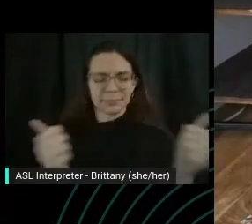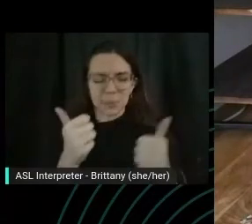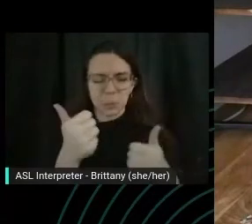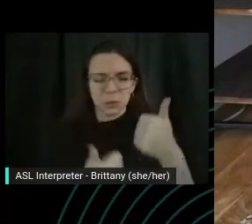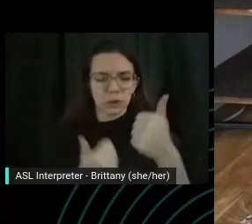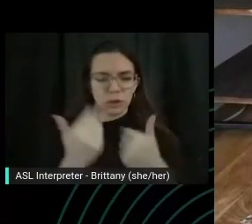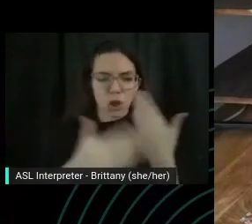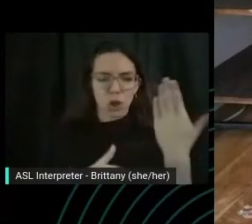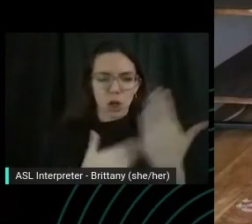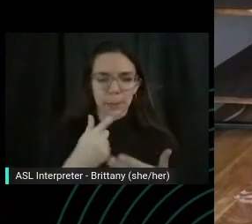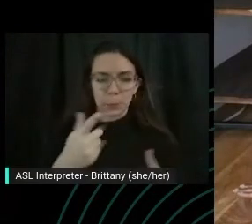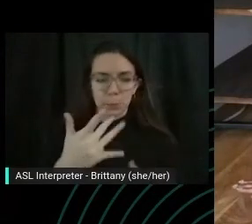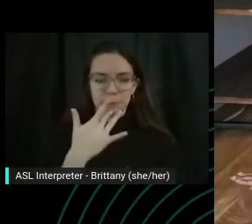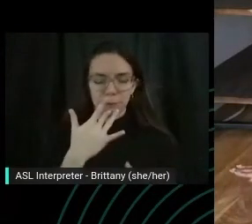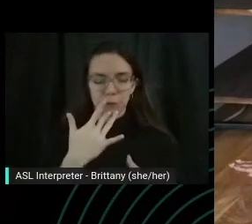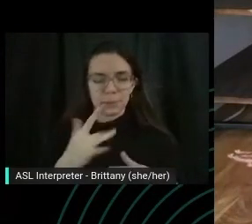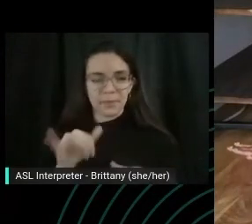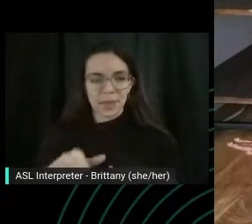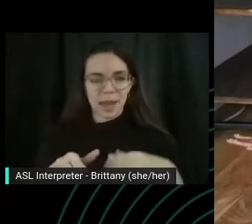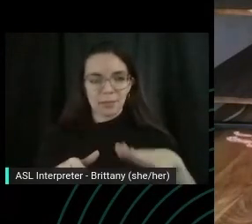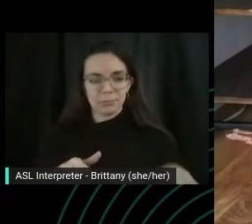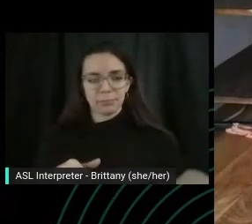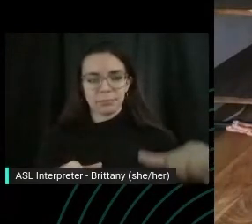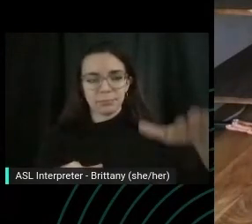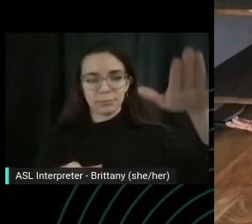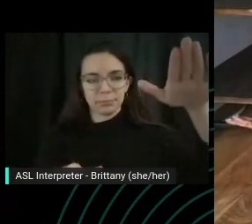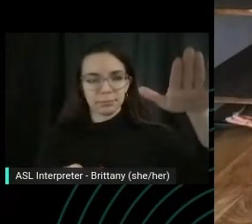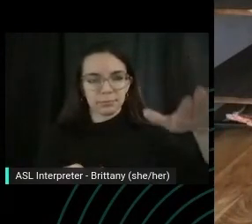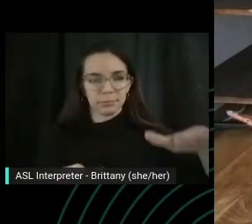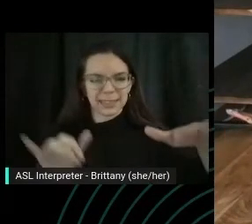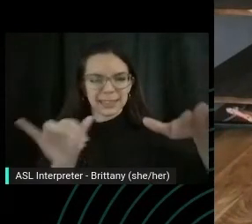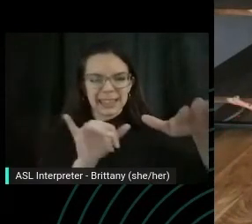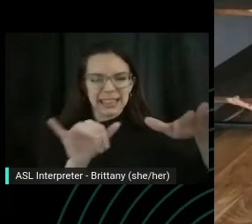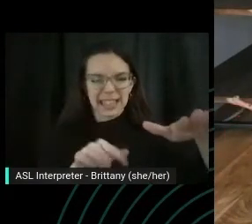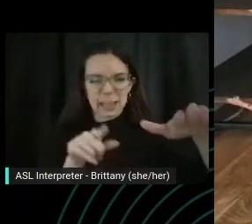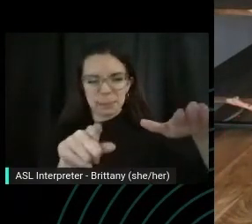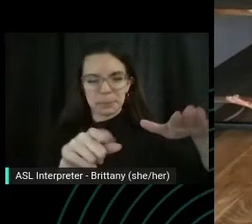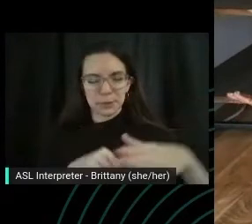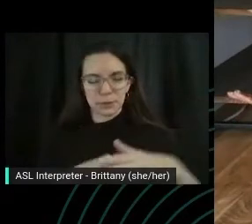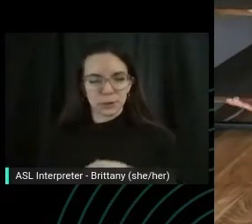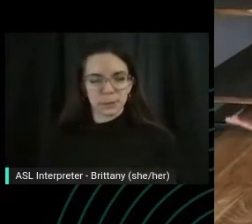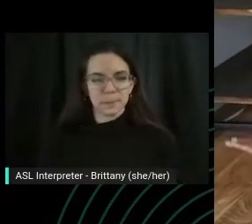And just lift long, like you're reaching out your fingertips and lay